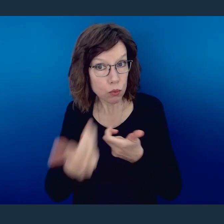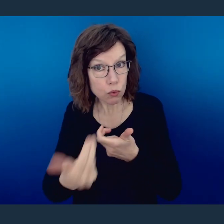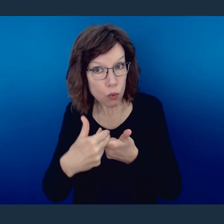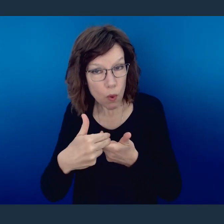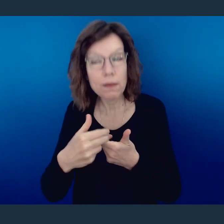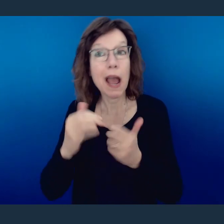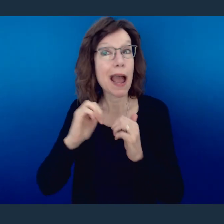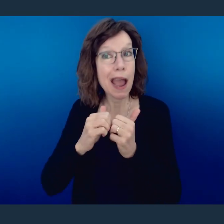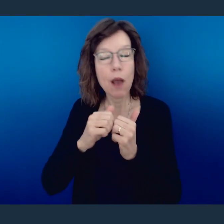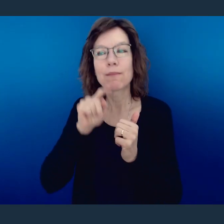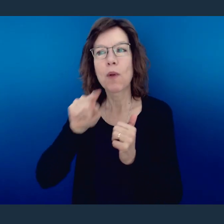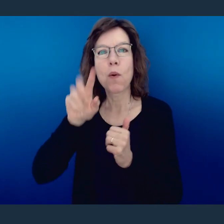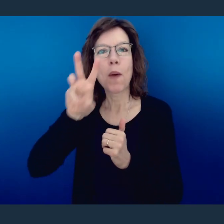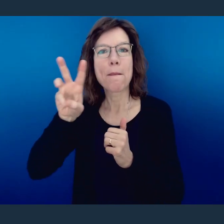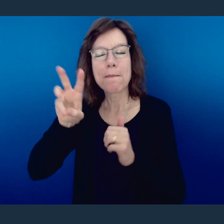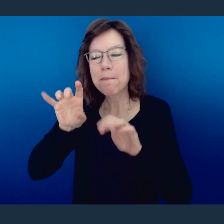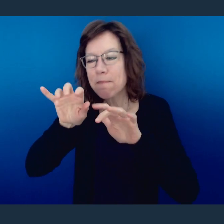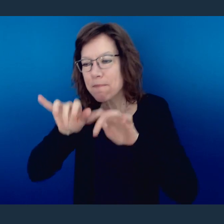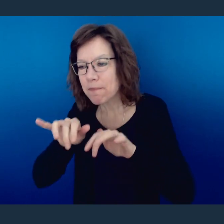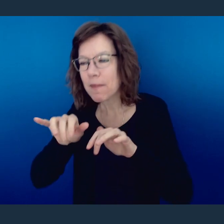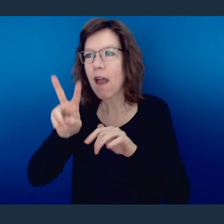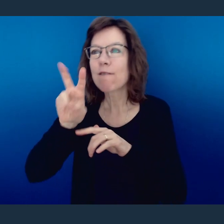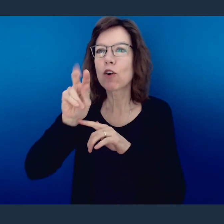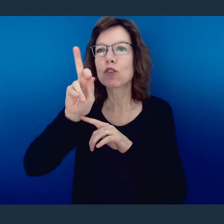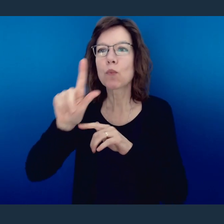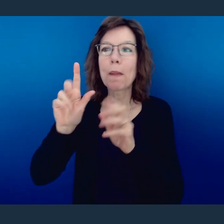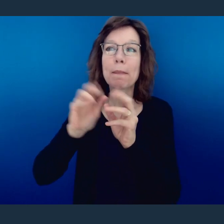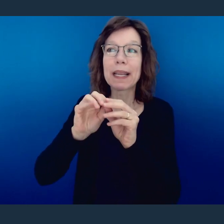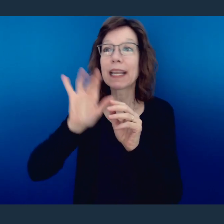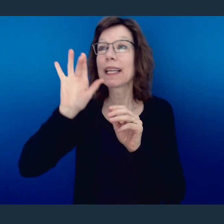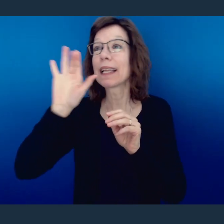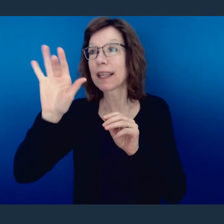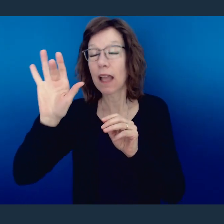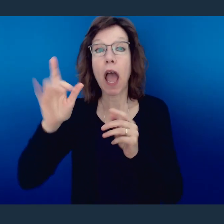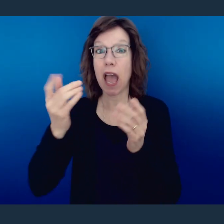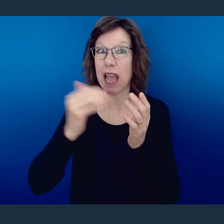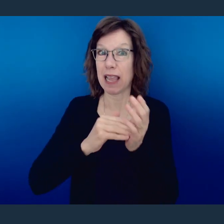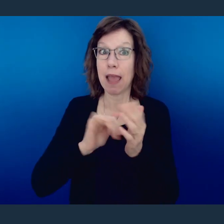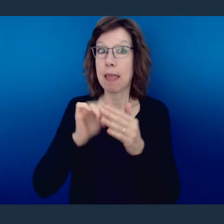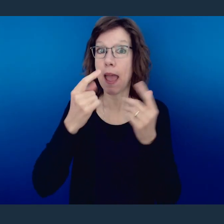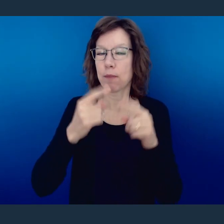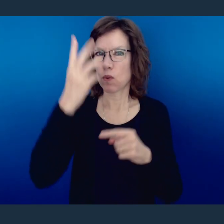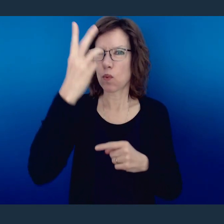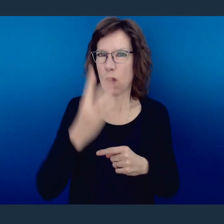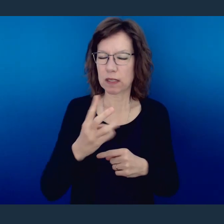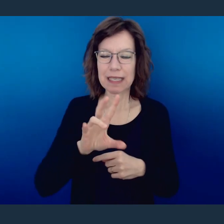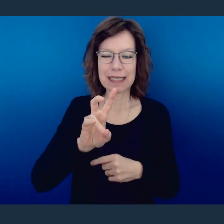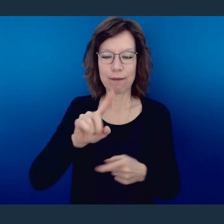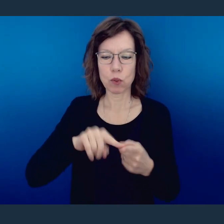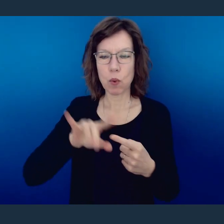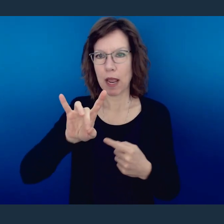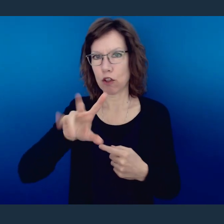on our website under the virtual meetings tab. And again, that's Wednesdays 7:00-8:30,